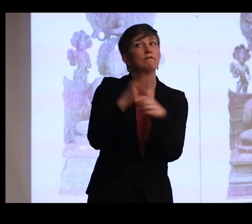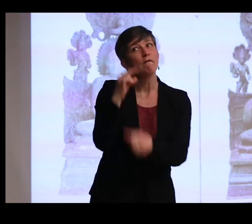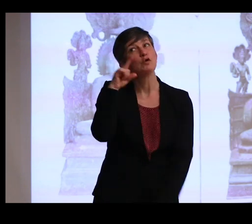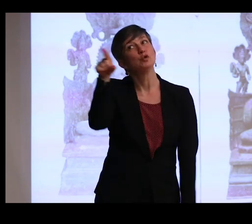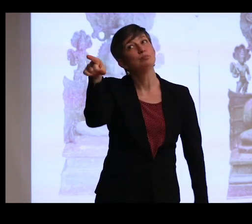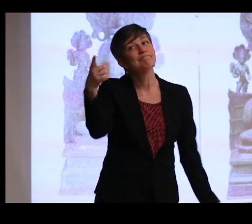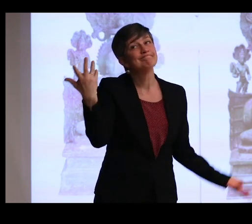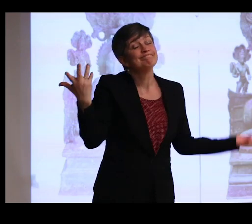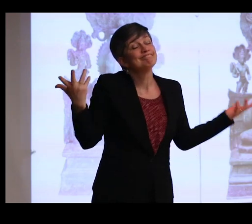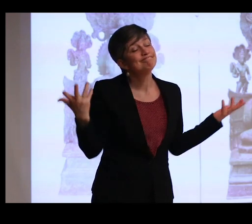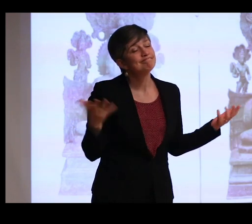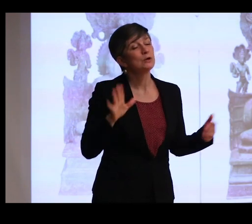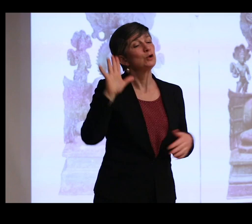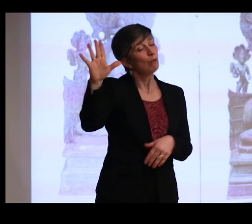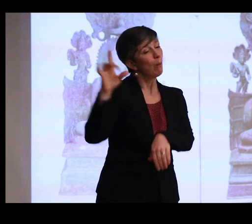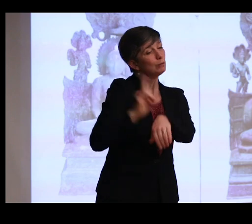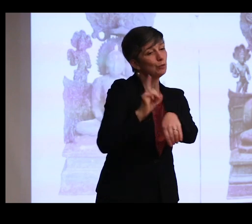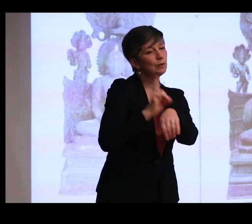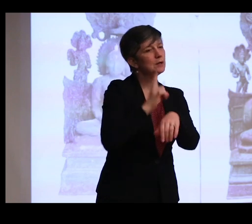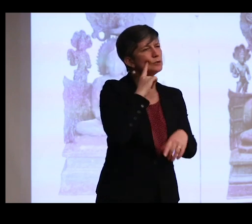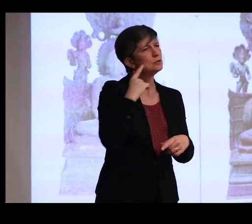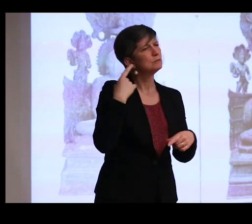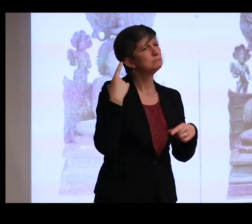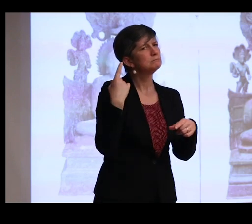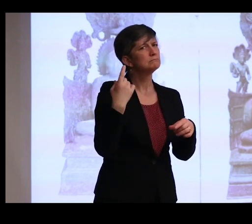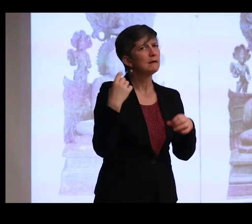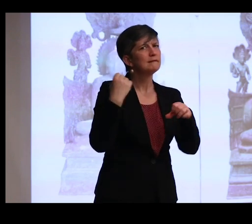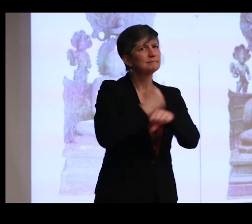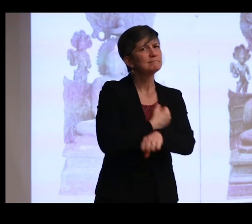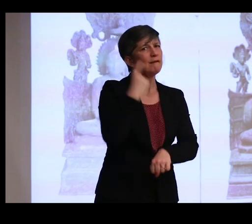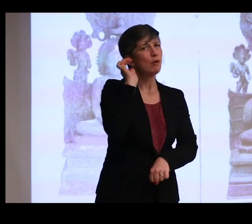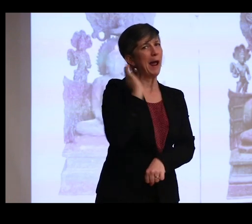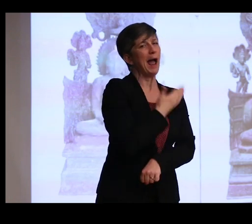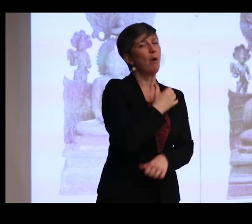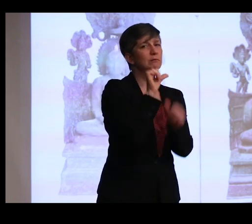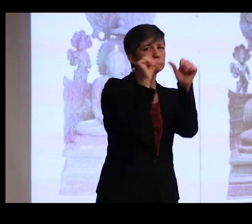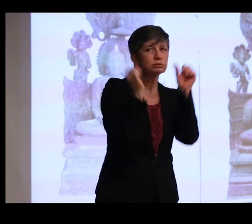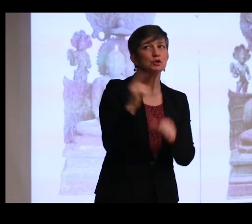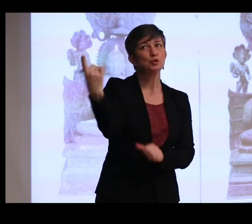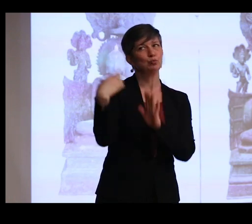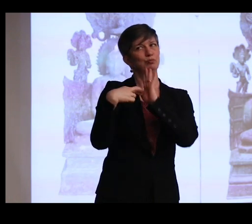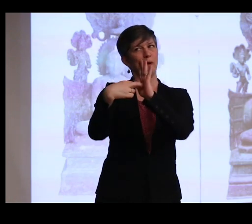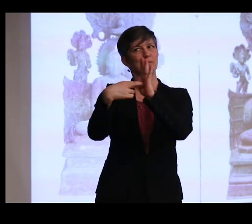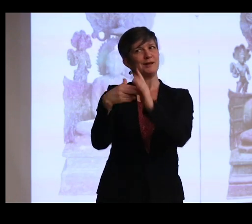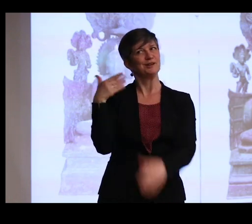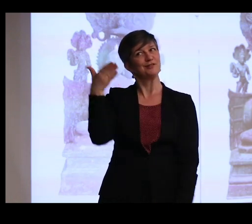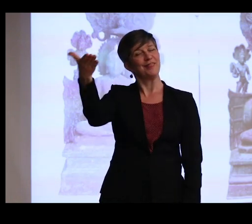I think it is your first duty to fight for our bronzes since you happen to represent us in the cabinet."